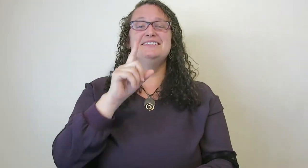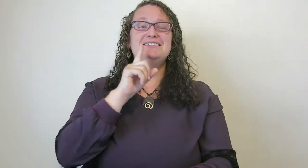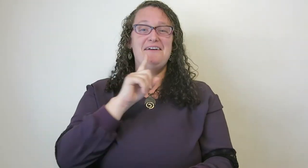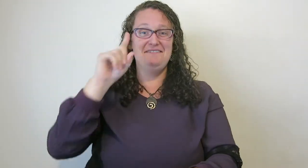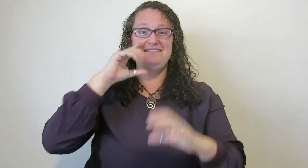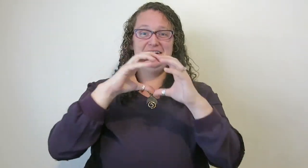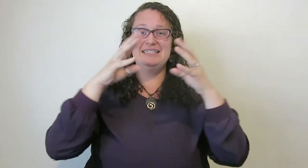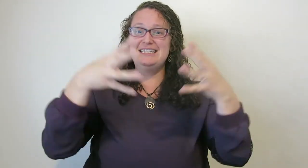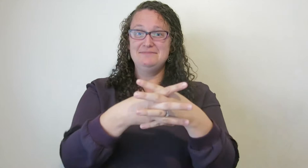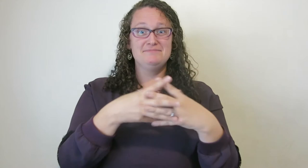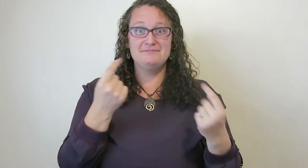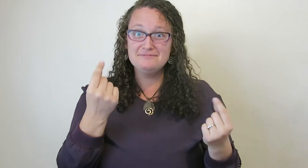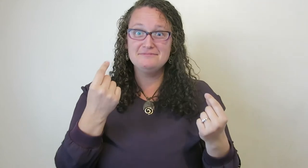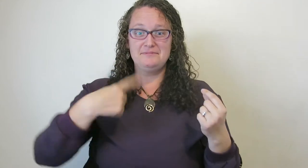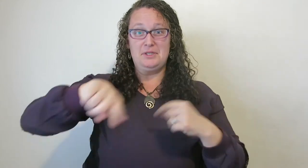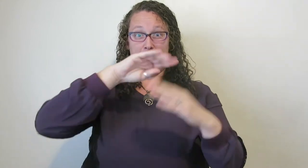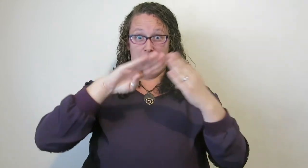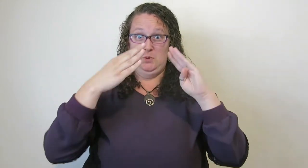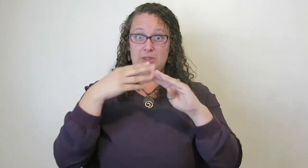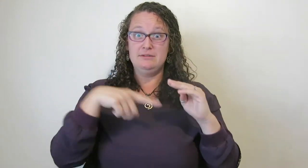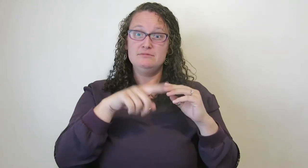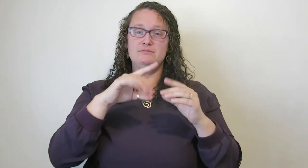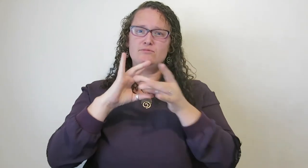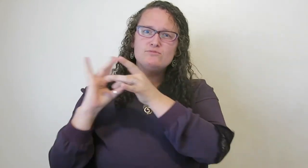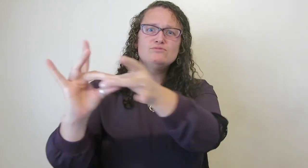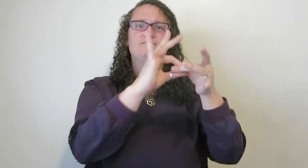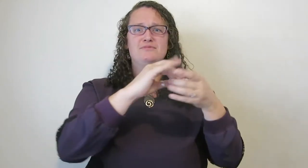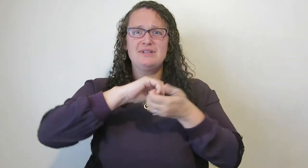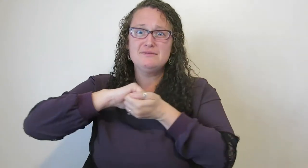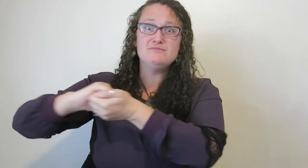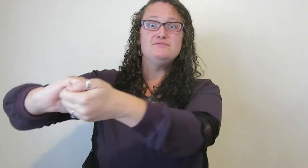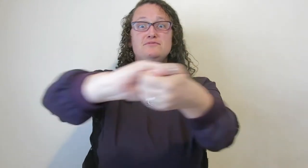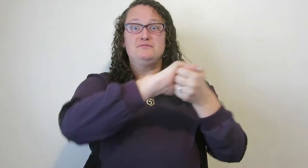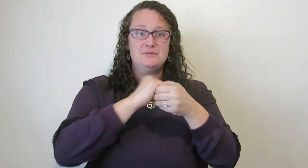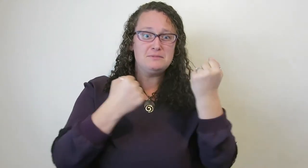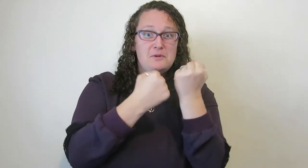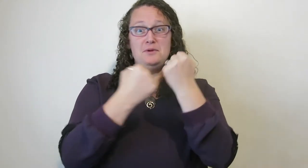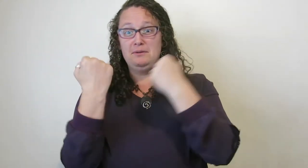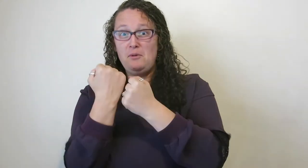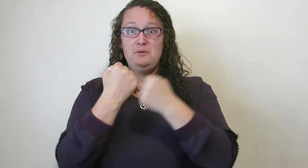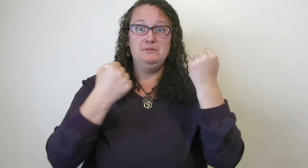Deaf Ecosystem is a network of community support via interconnecting and interacting within Deaf businesses.